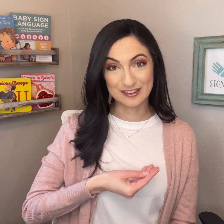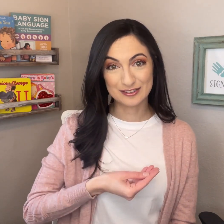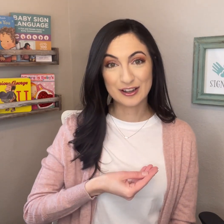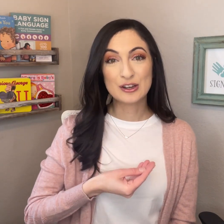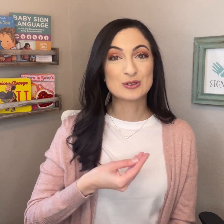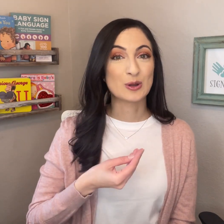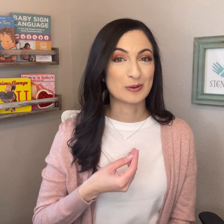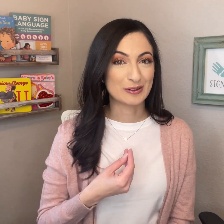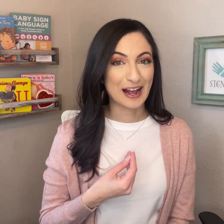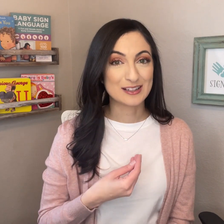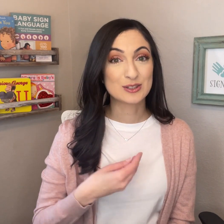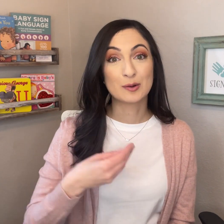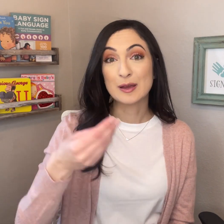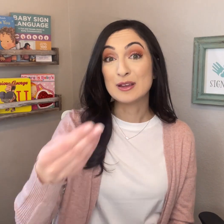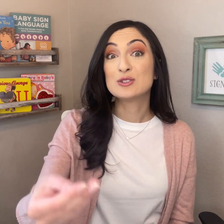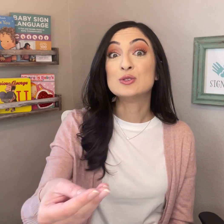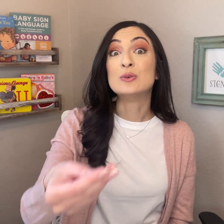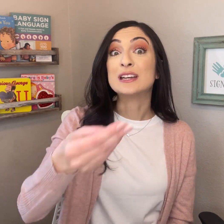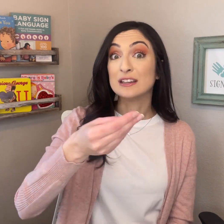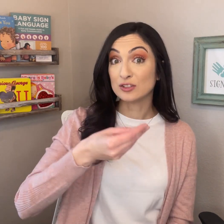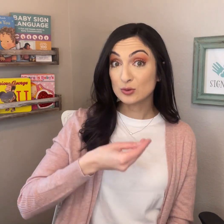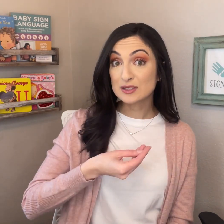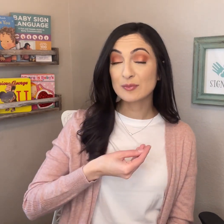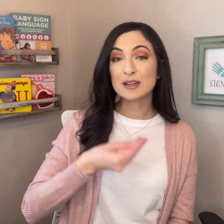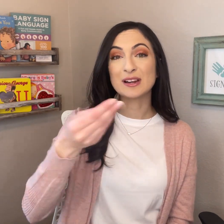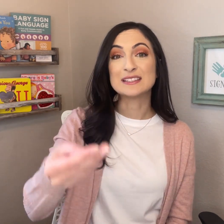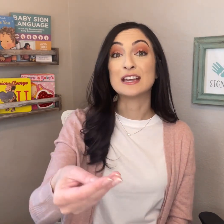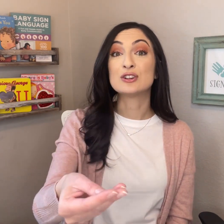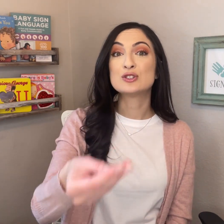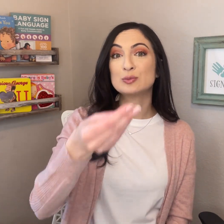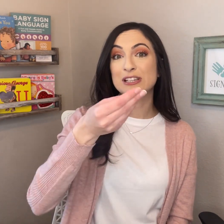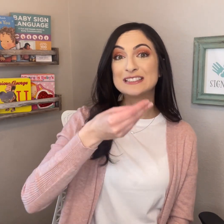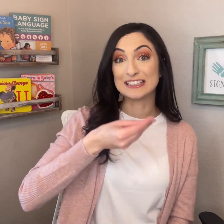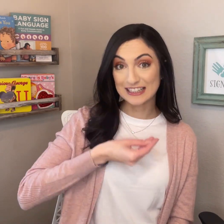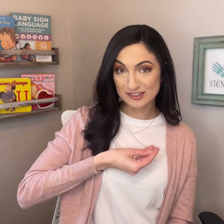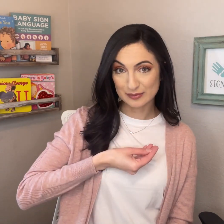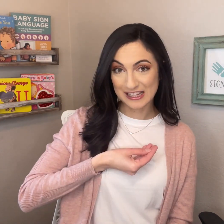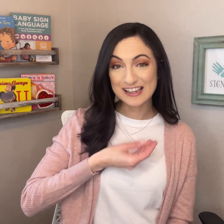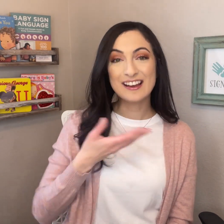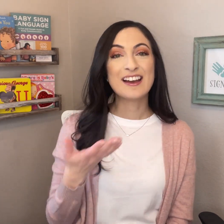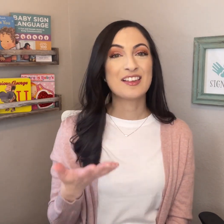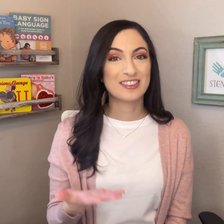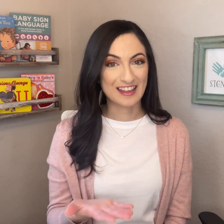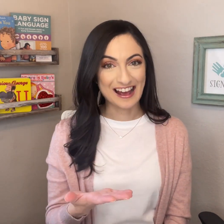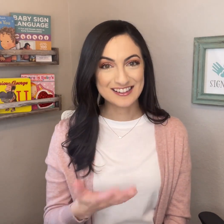So you could ask your baby to give you something by saying, "Could you please GIVE me that."